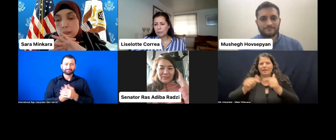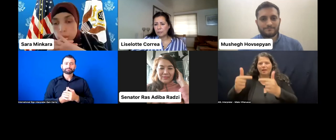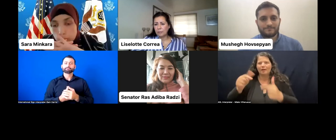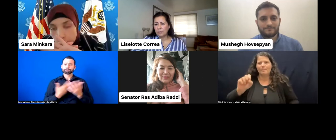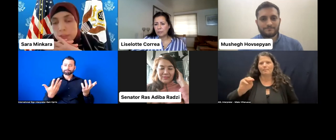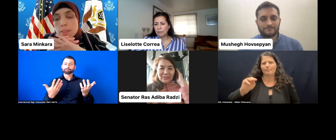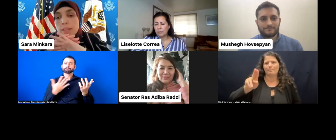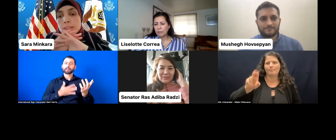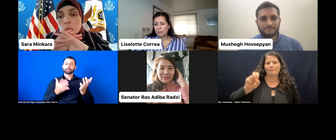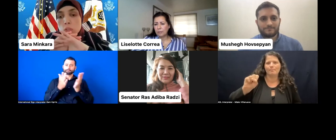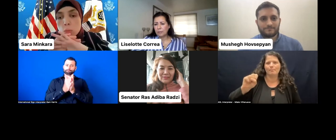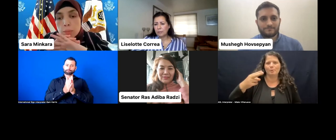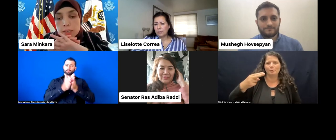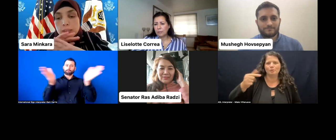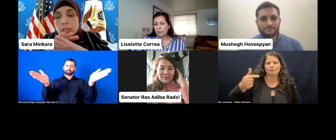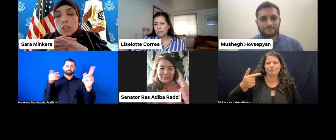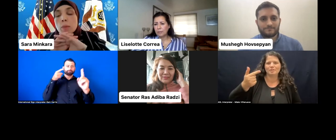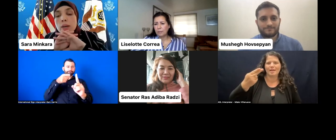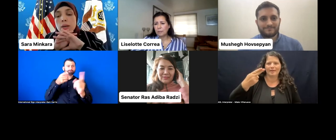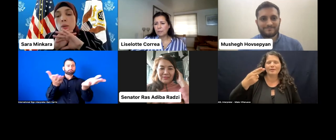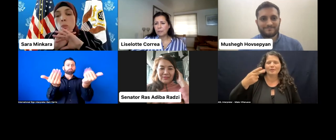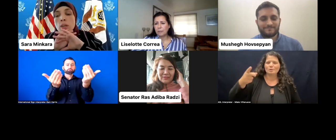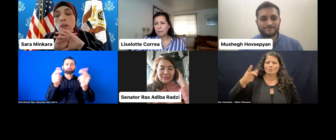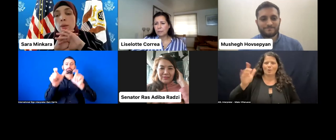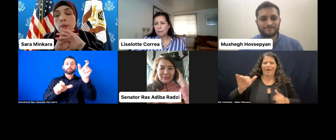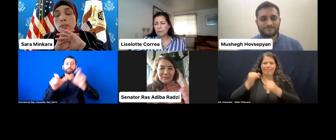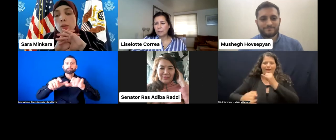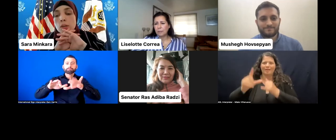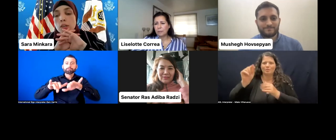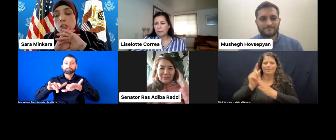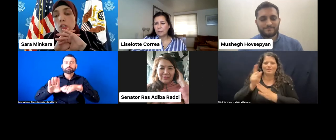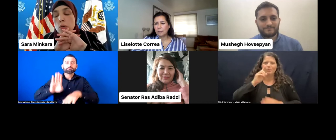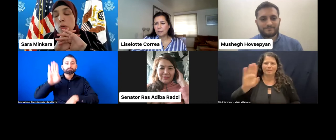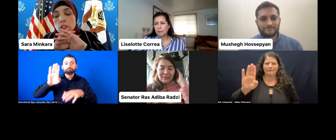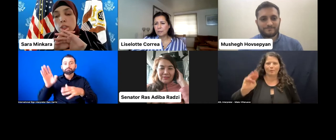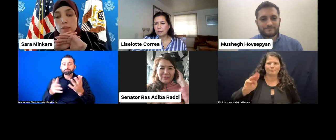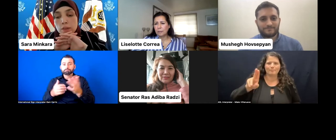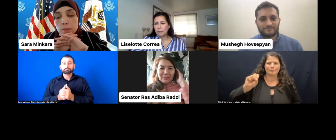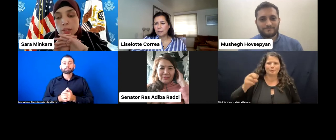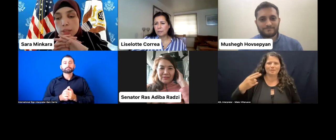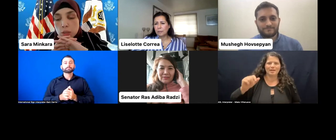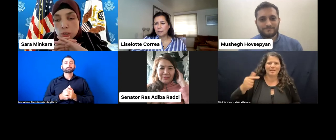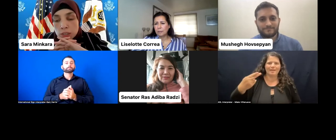we leave the last 20 minutes. So-- but one comment or question from the community